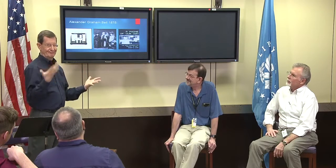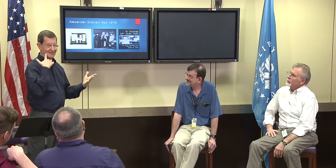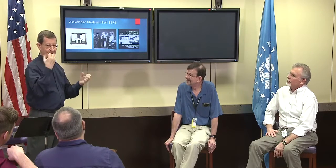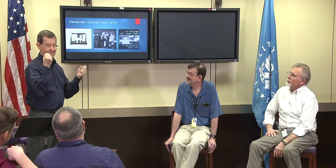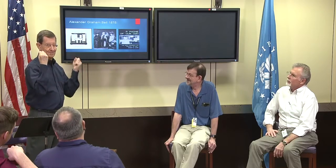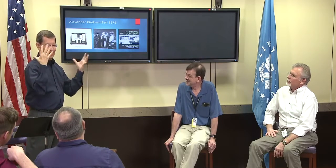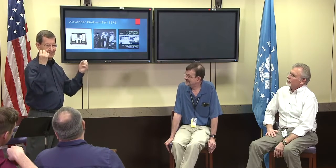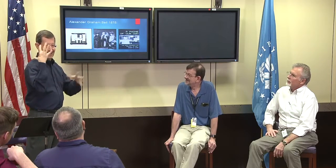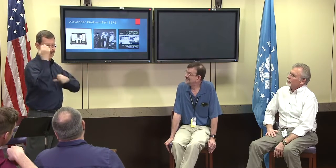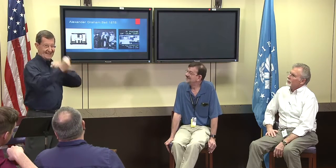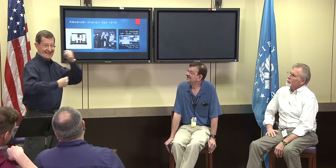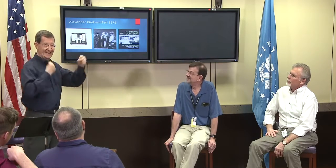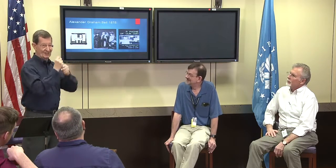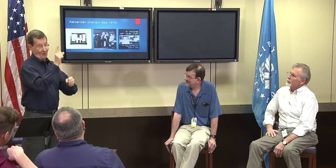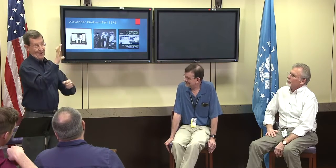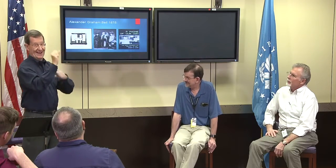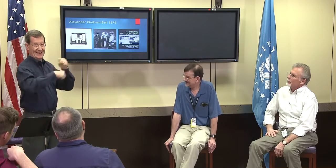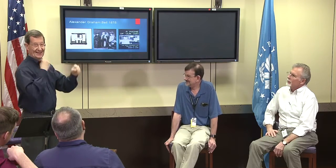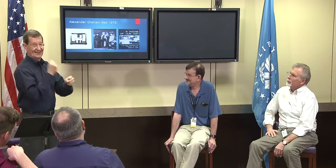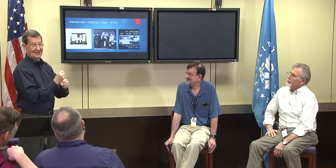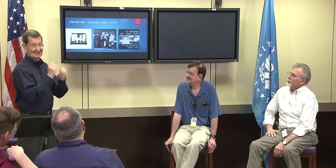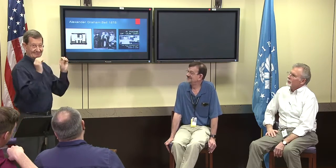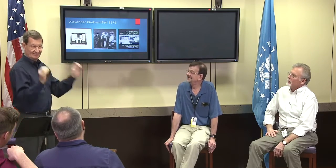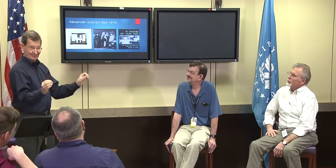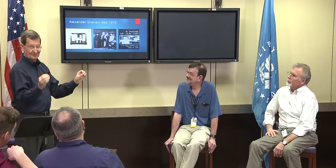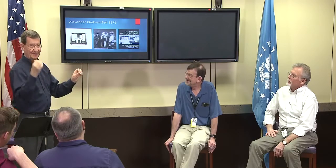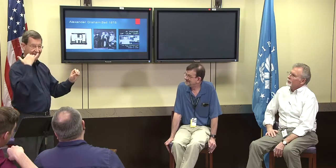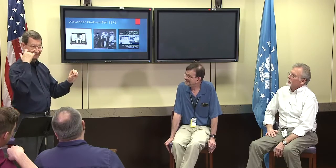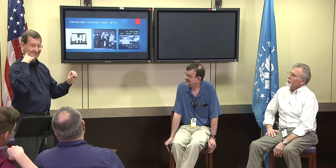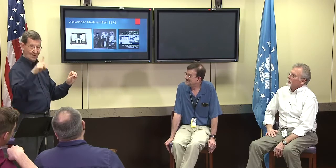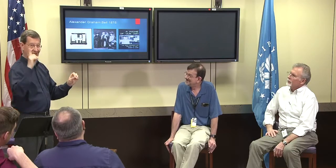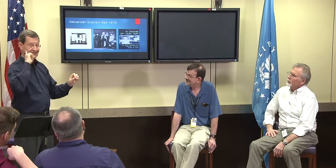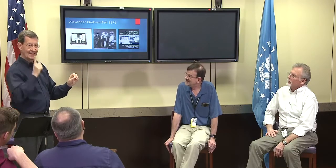And it was something that for many, many years almost a 100 years was